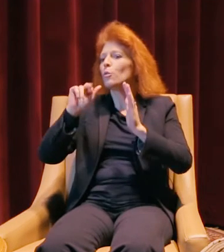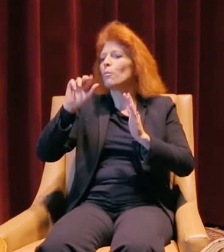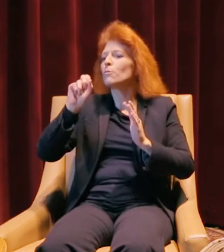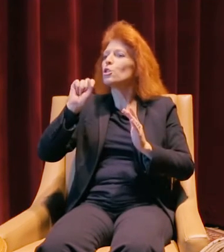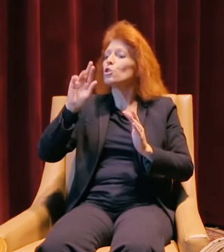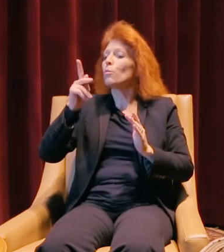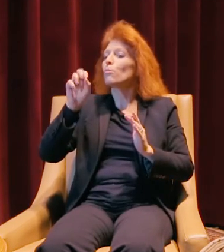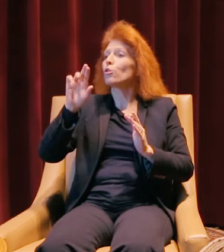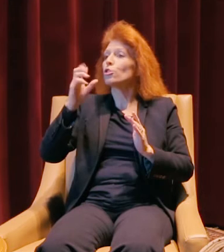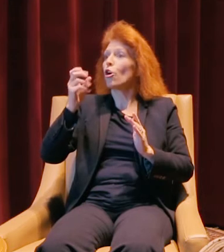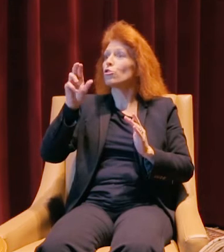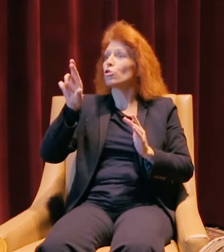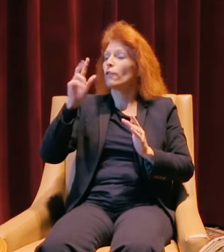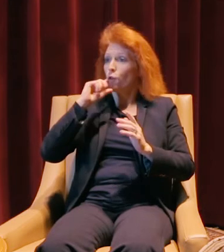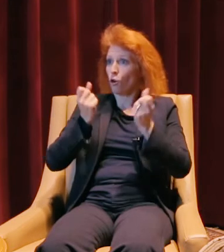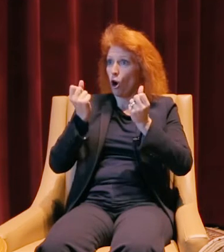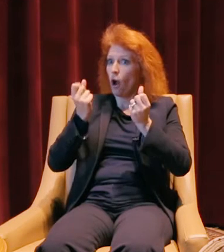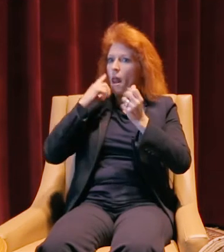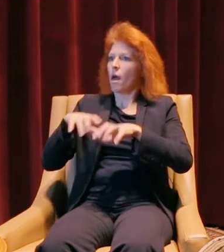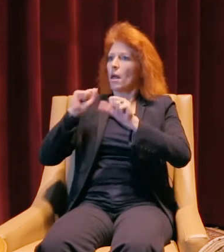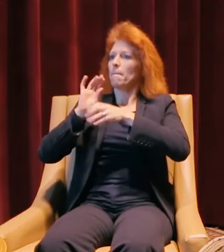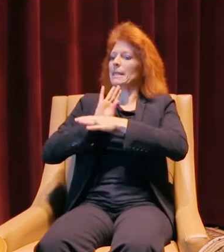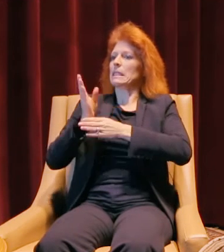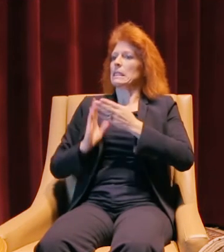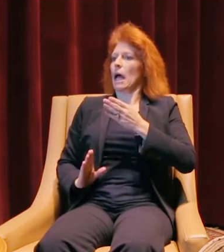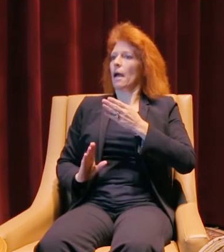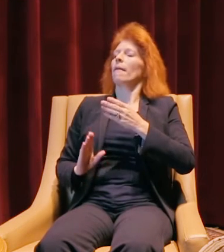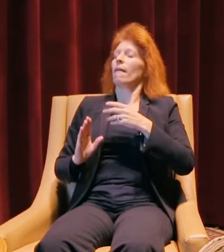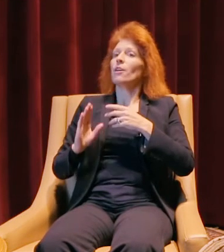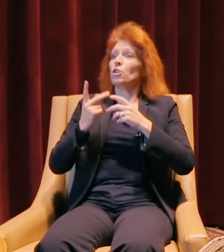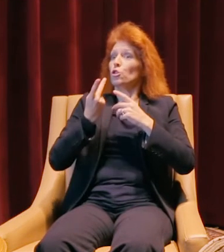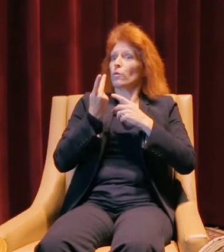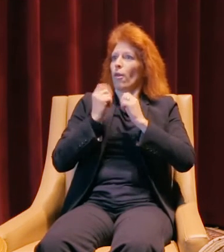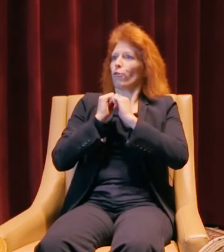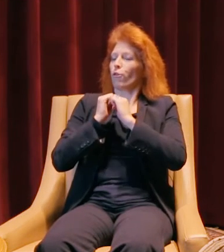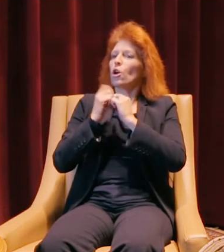and I could take on the business aspect of the company. Together, we could create a